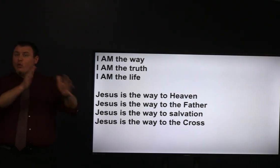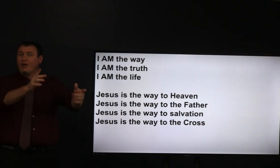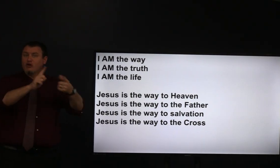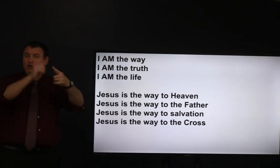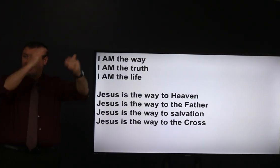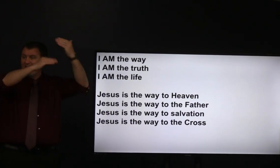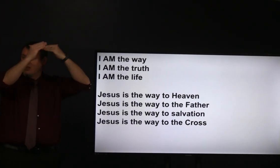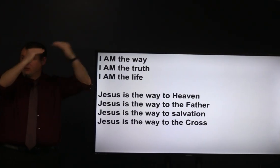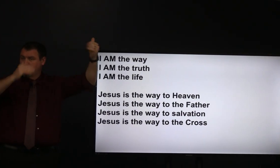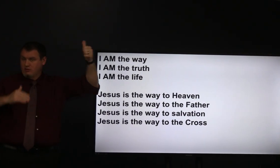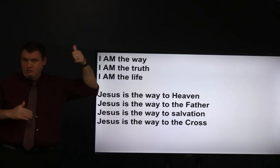Jesus is the way to heaven